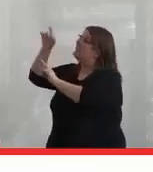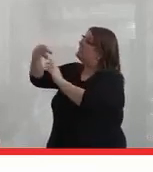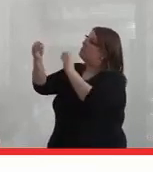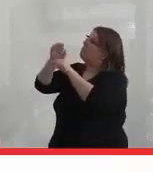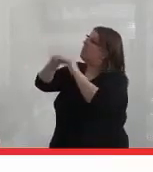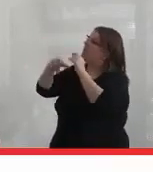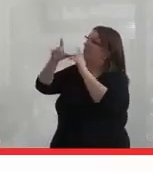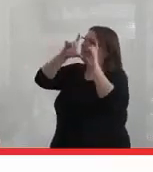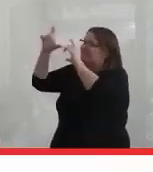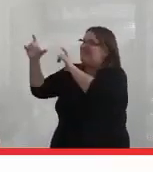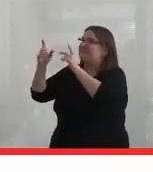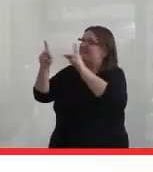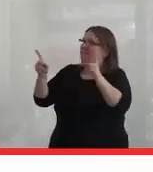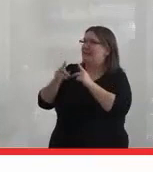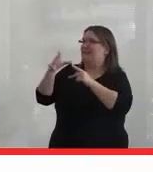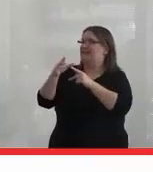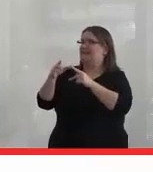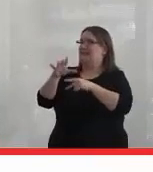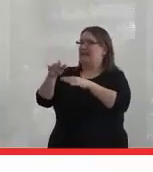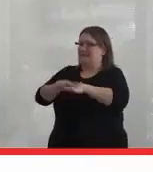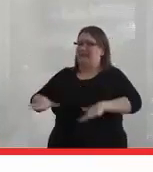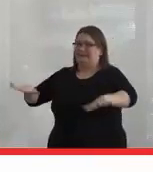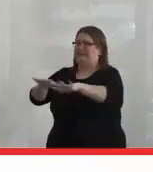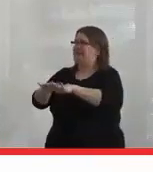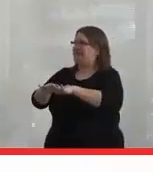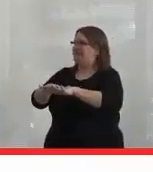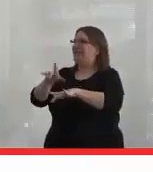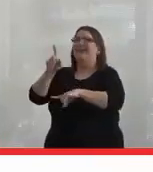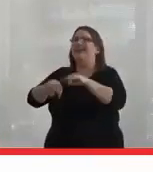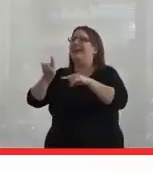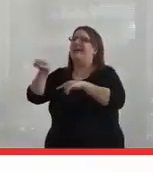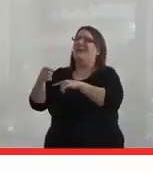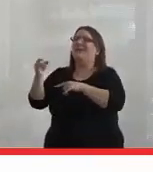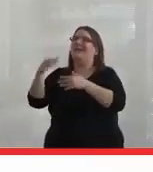than faces, places, and spaces. It can't just be hiring more Indigenous people,